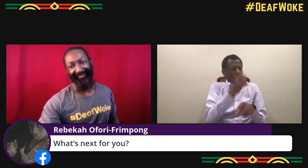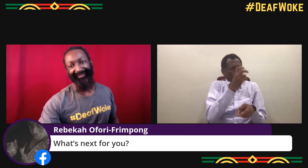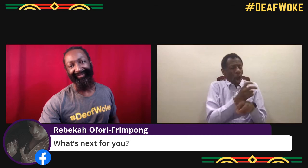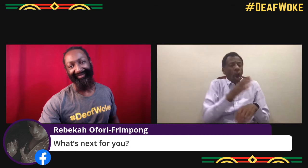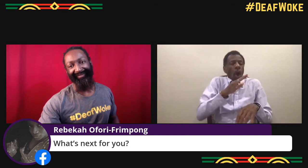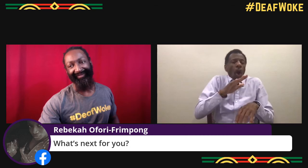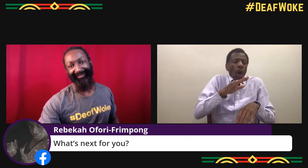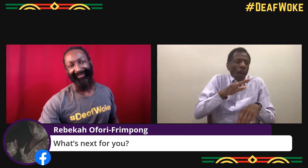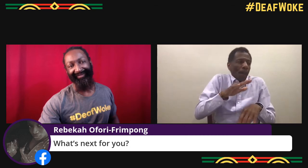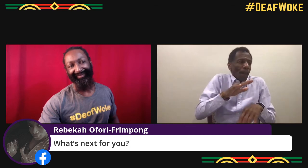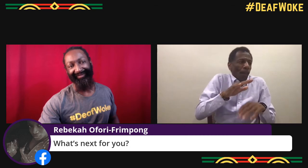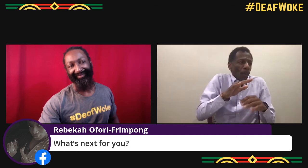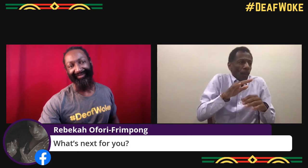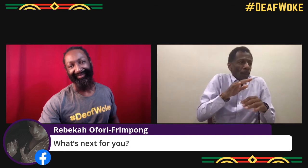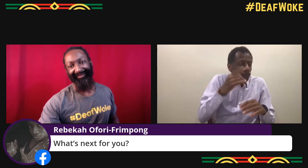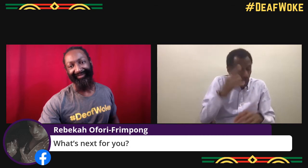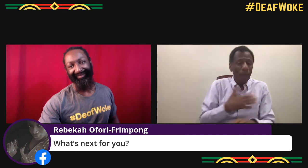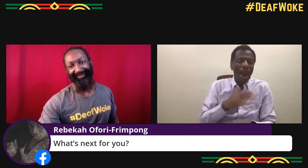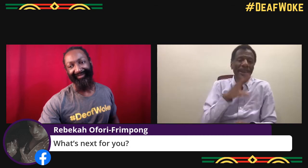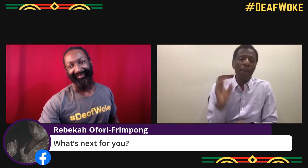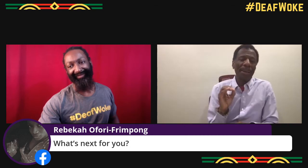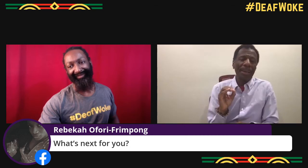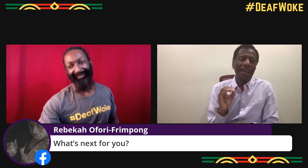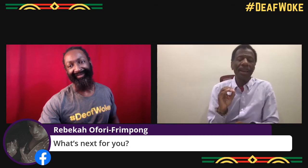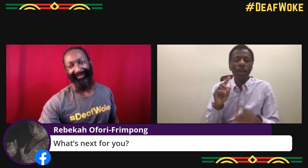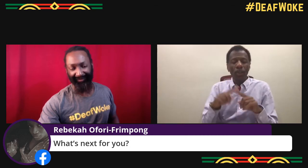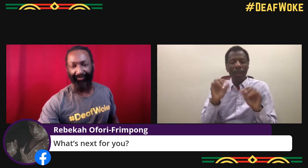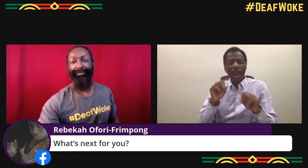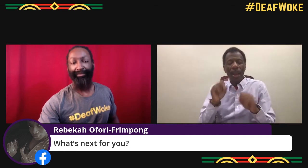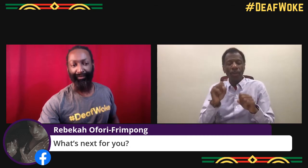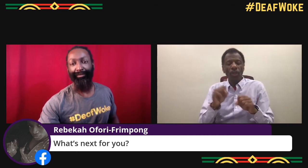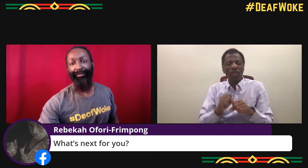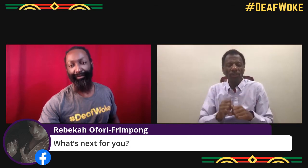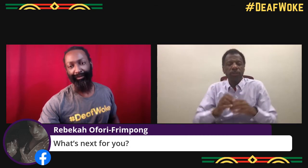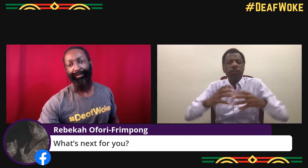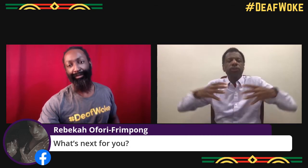that's going on, so we're just working on a lot of stuff